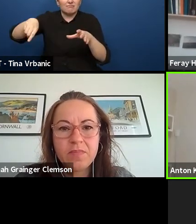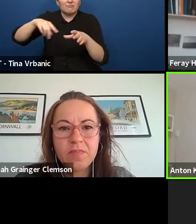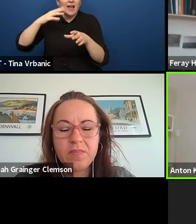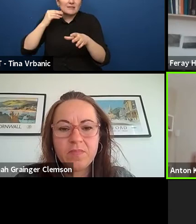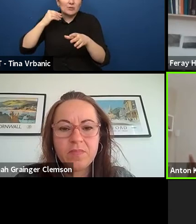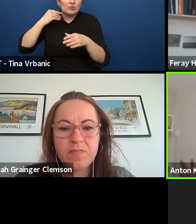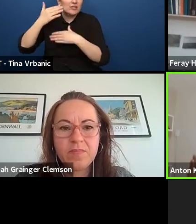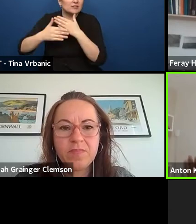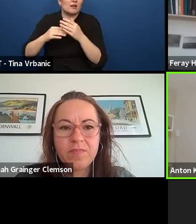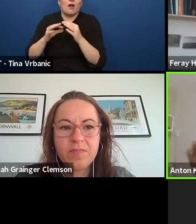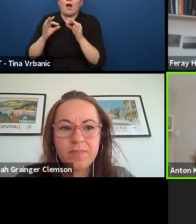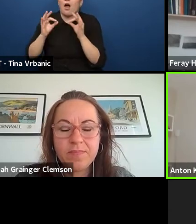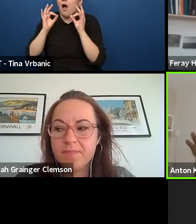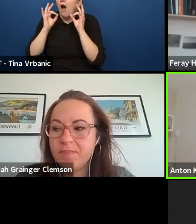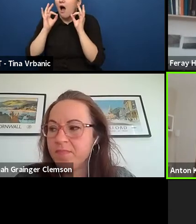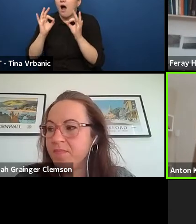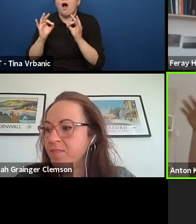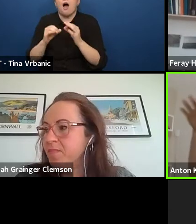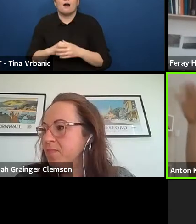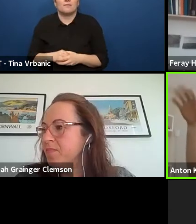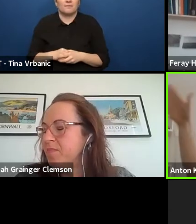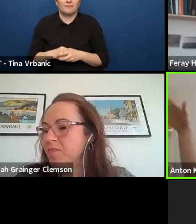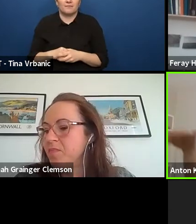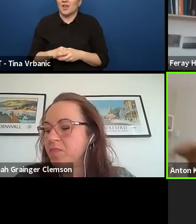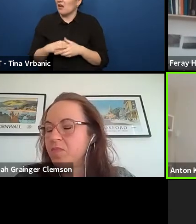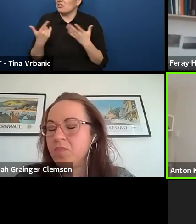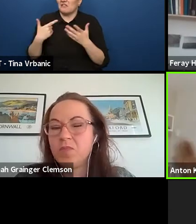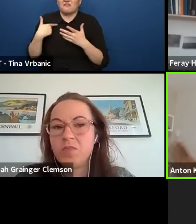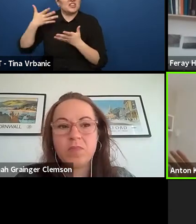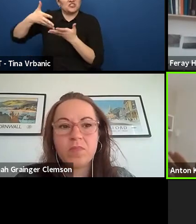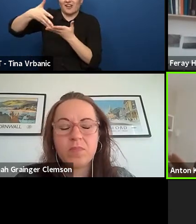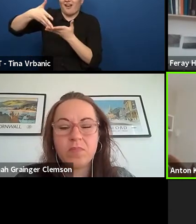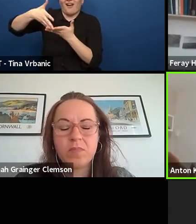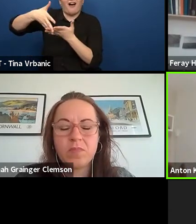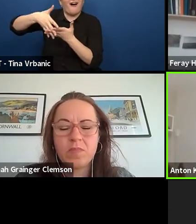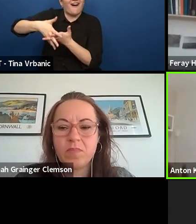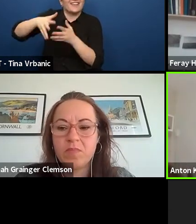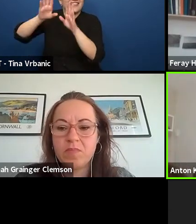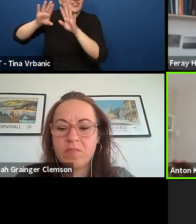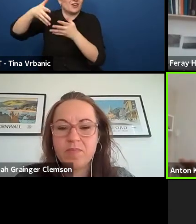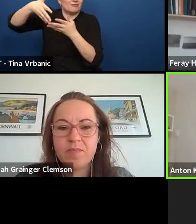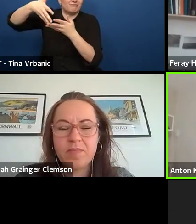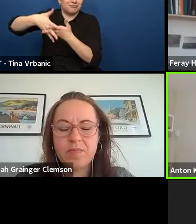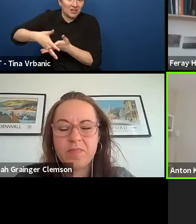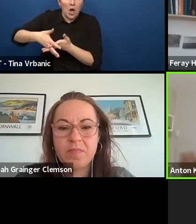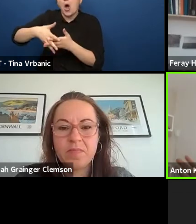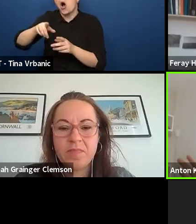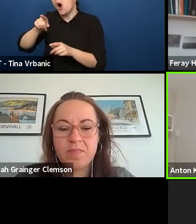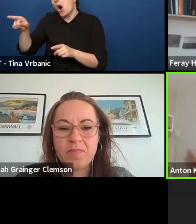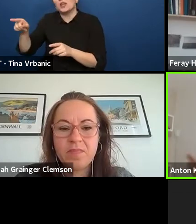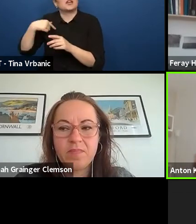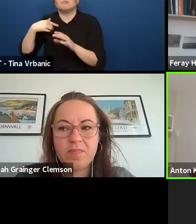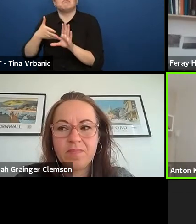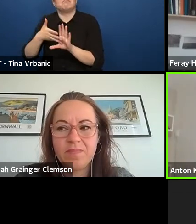Some of them people are woven into a theatre business. Some are actually not, but I'm still in contact